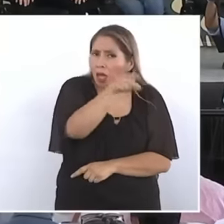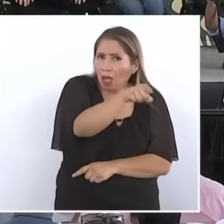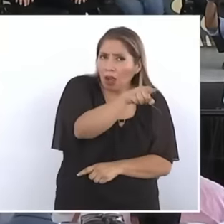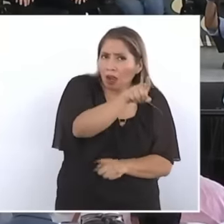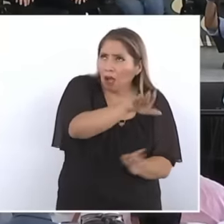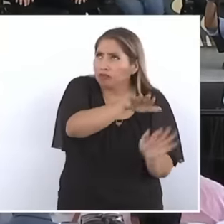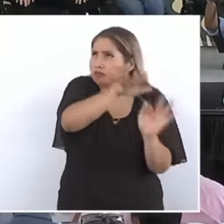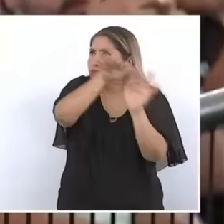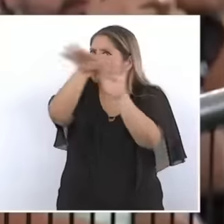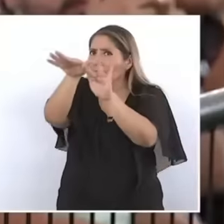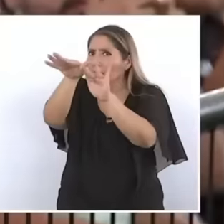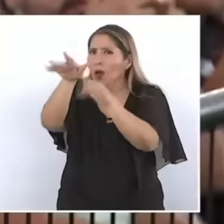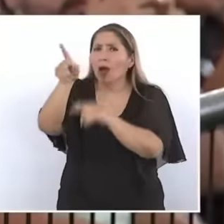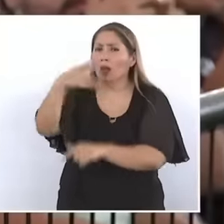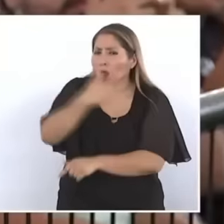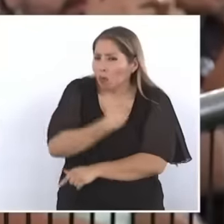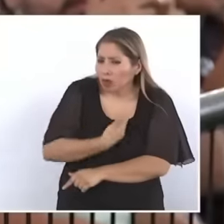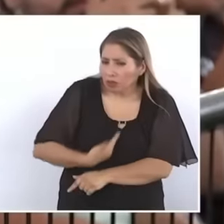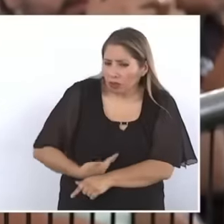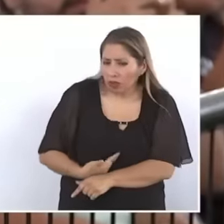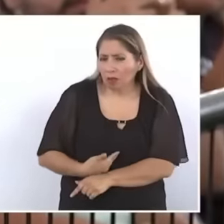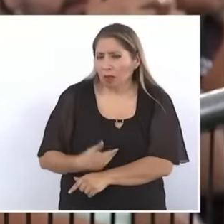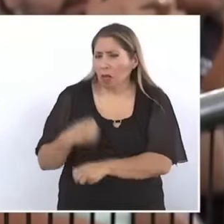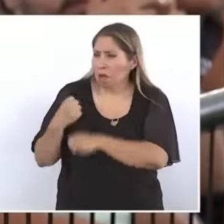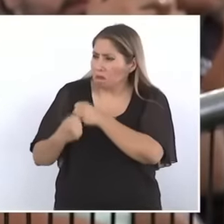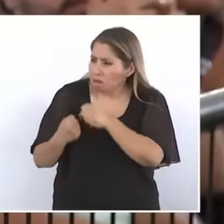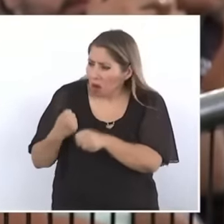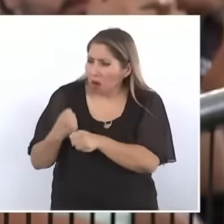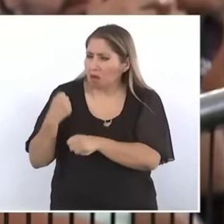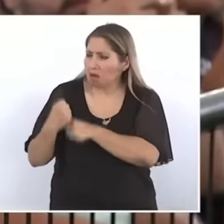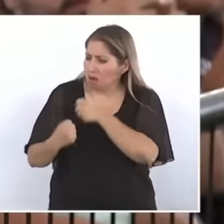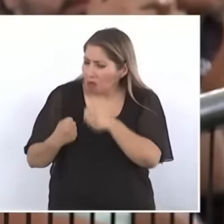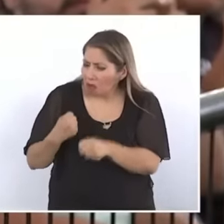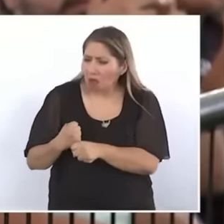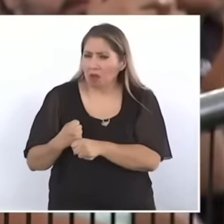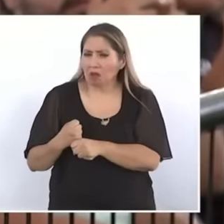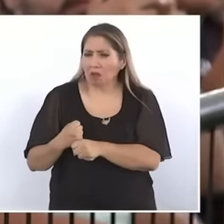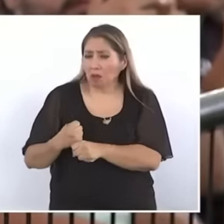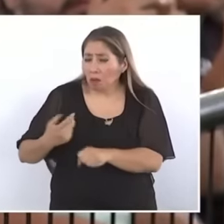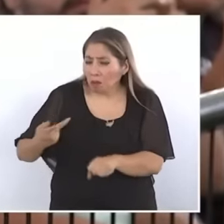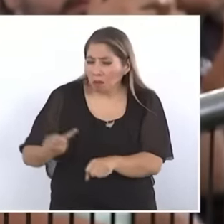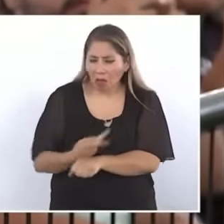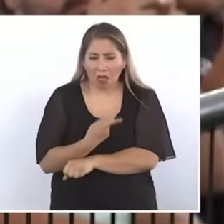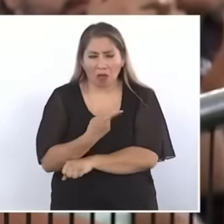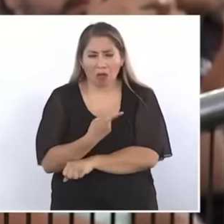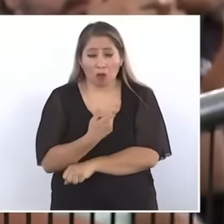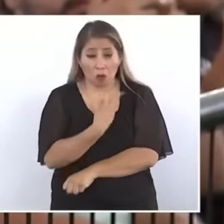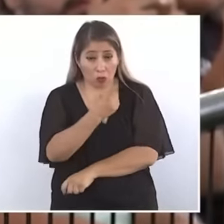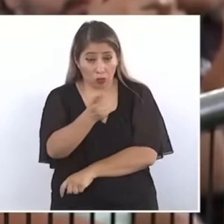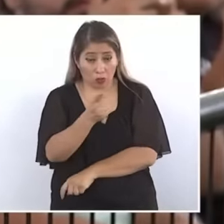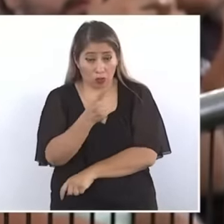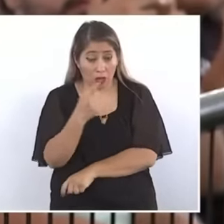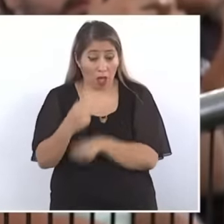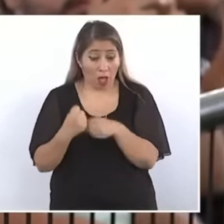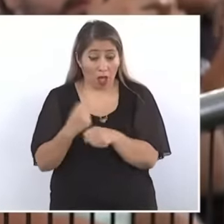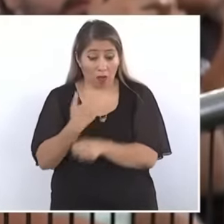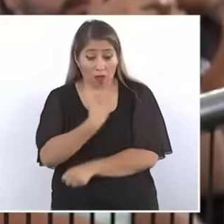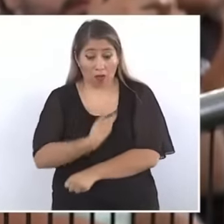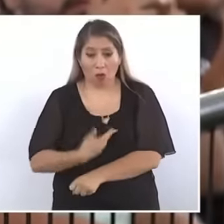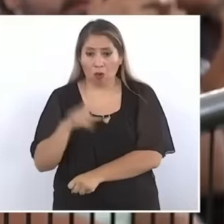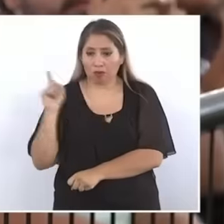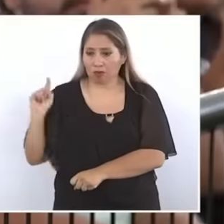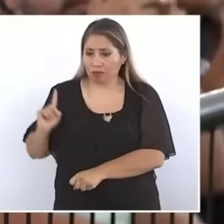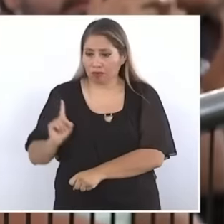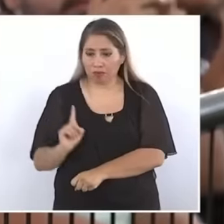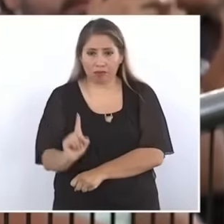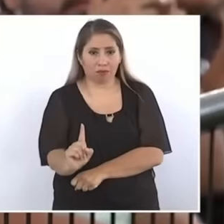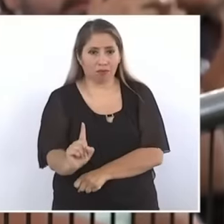one day even though it took him years to become president, because today here we have him in front of us